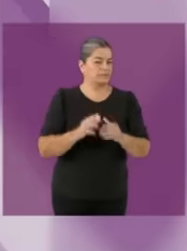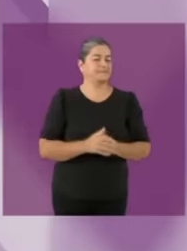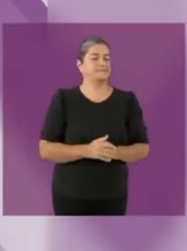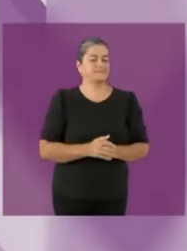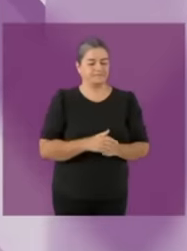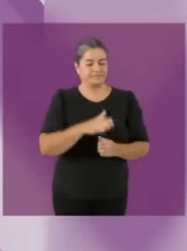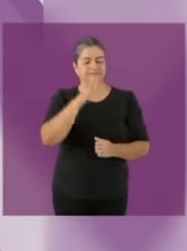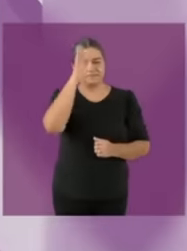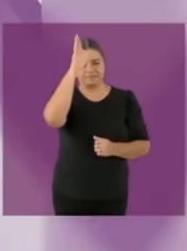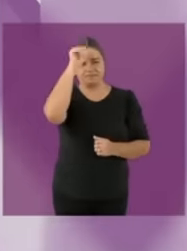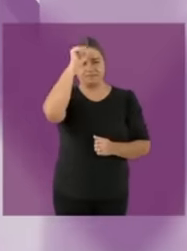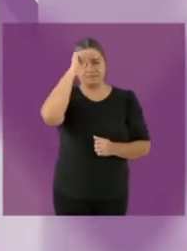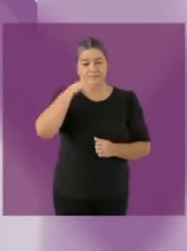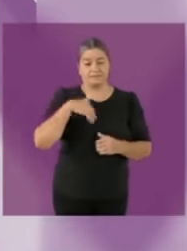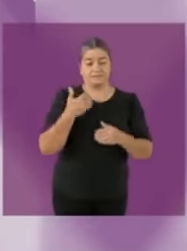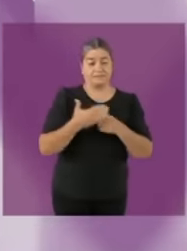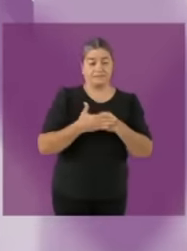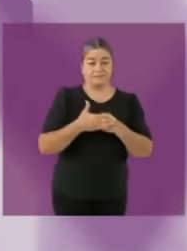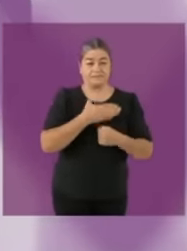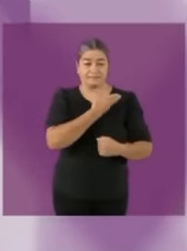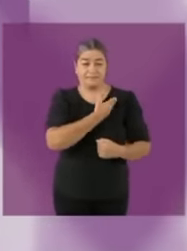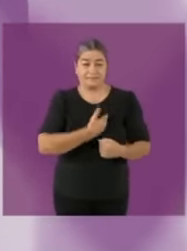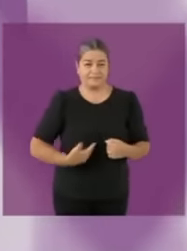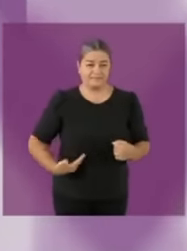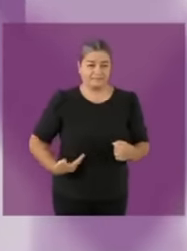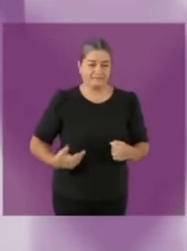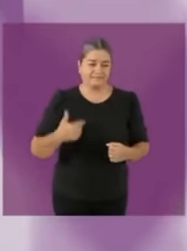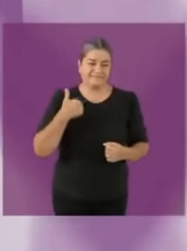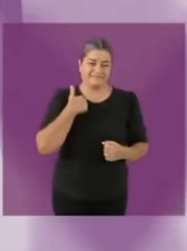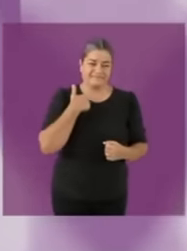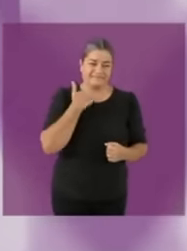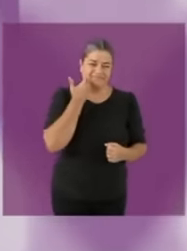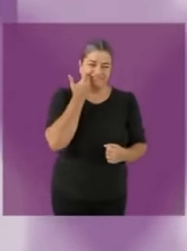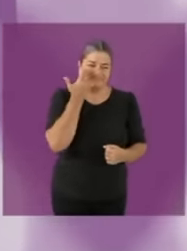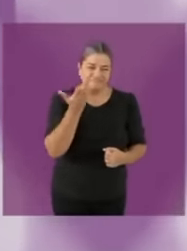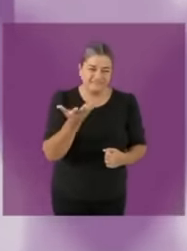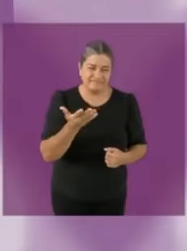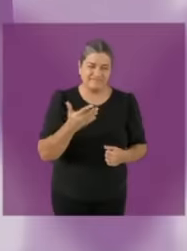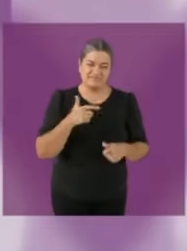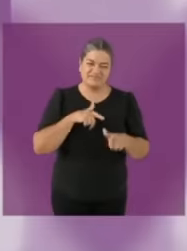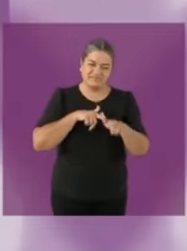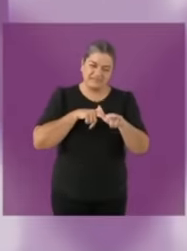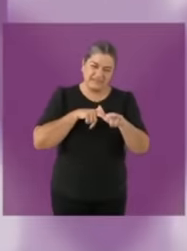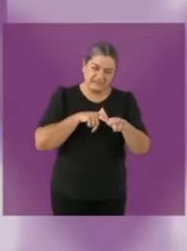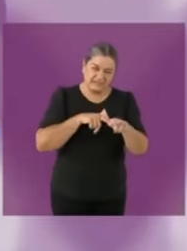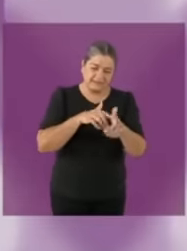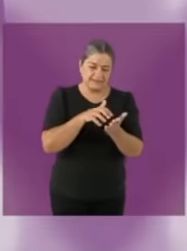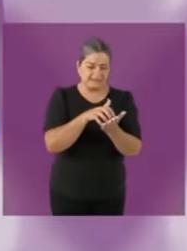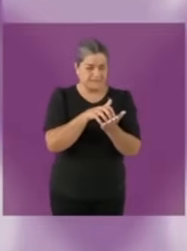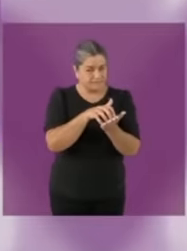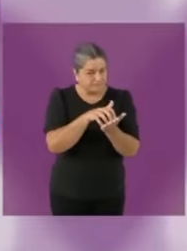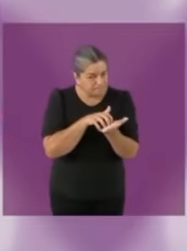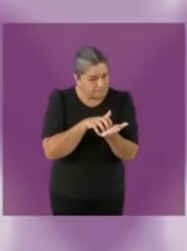the republican austerity. It is false that there is no progress, just look at the republican austerity.